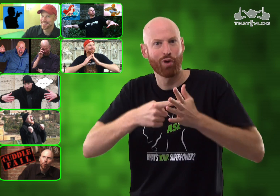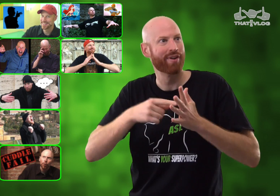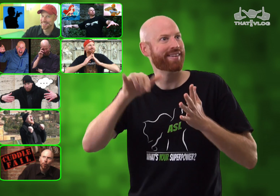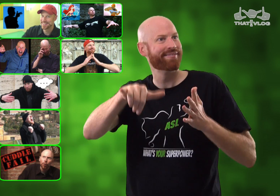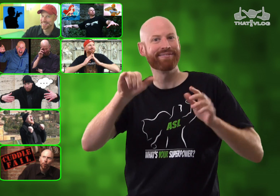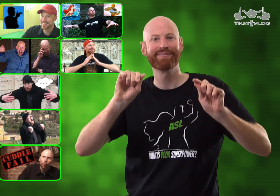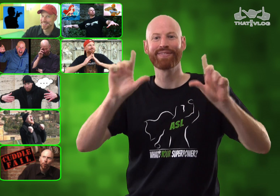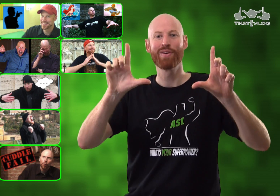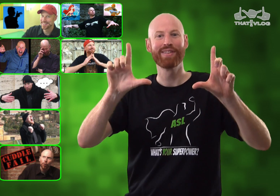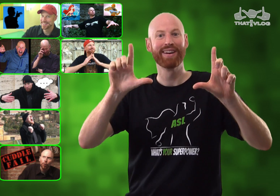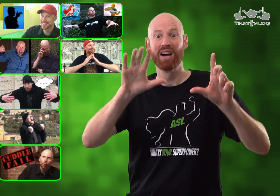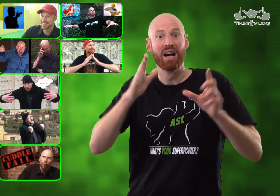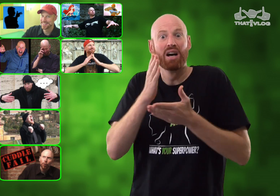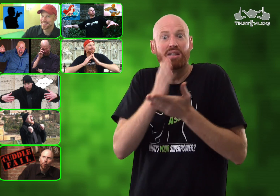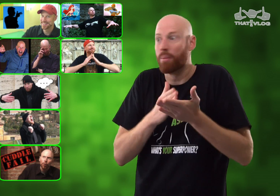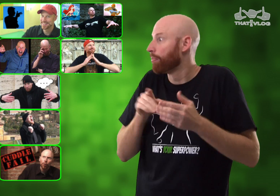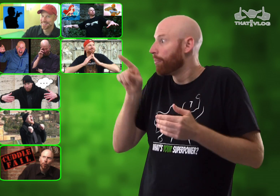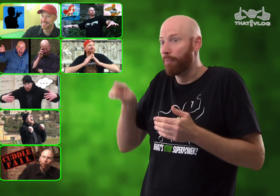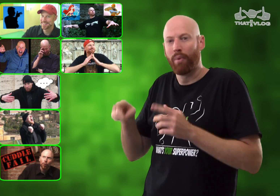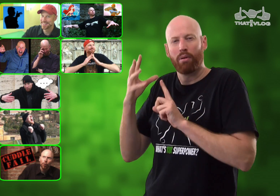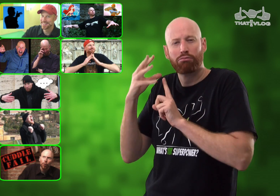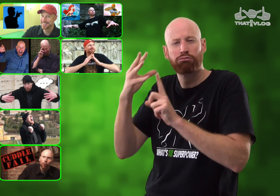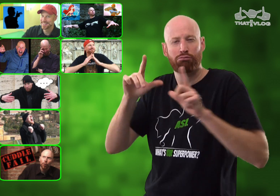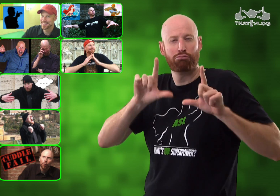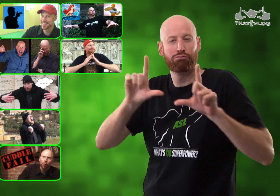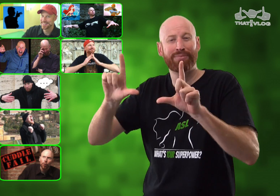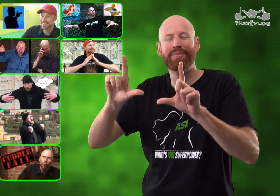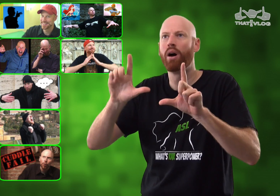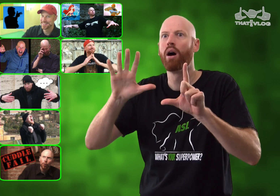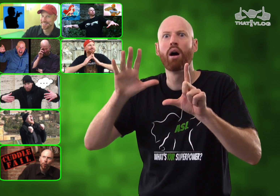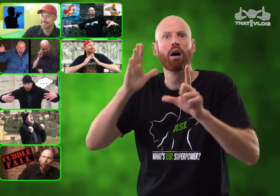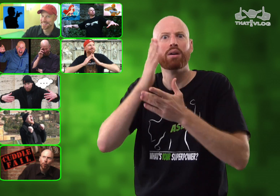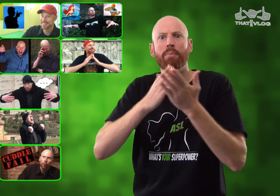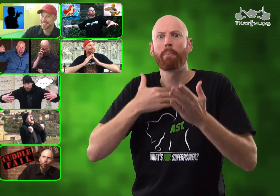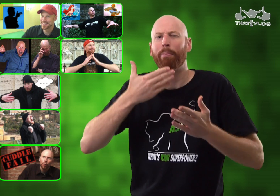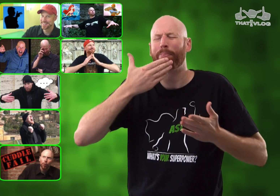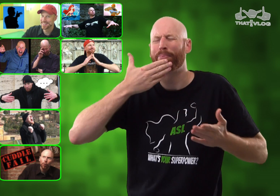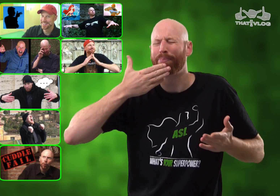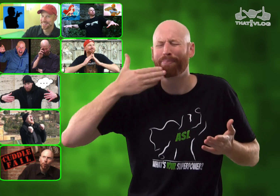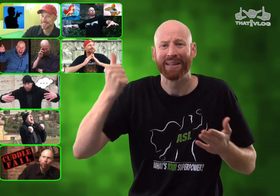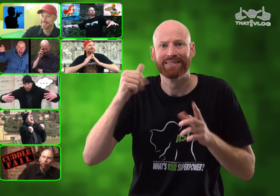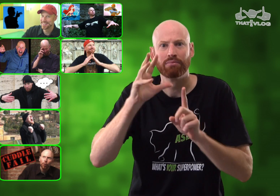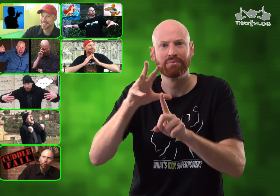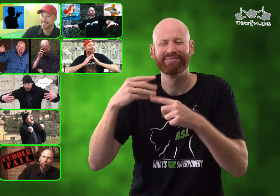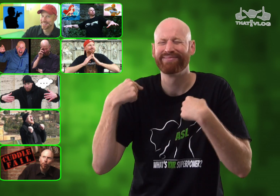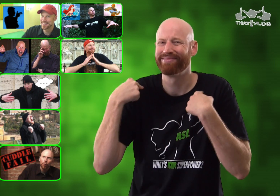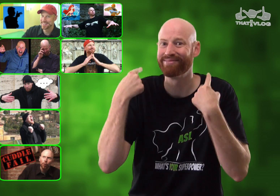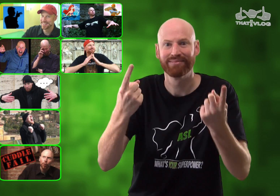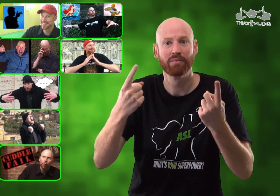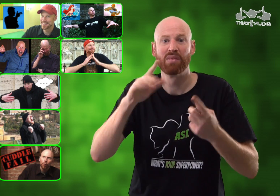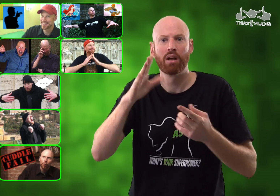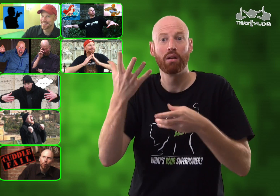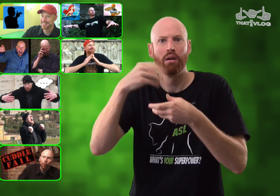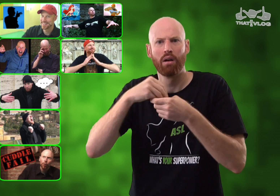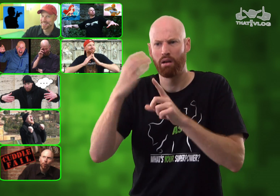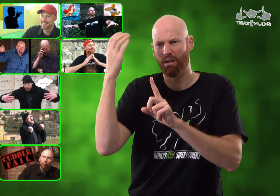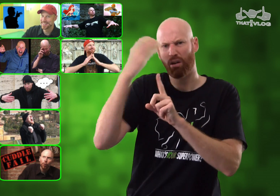living in Italy, when I actually started "That!Vlog". Some of these clips are some of my BEST examples